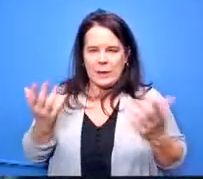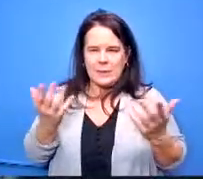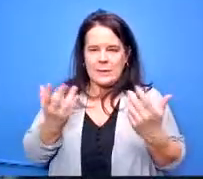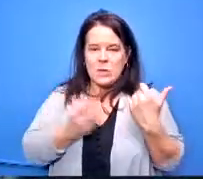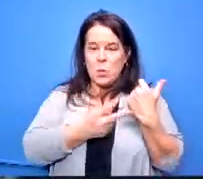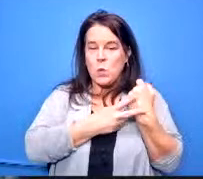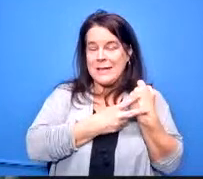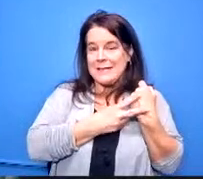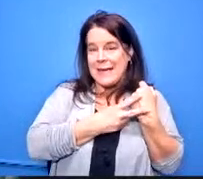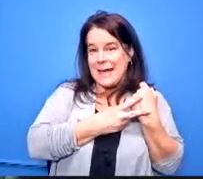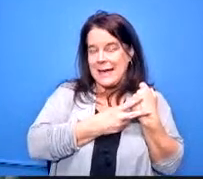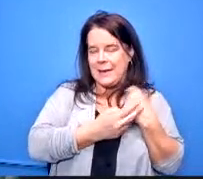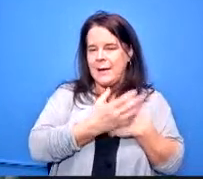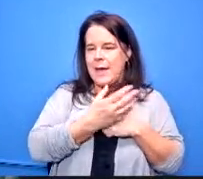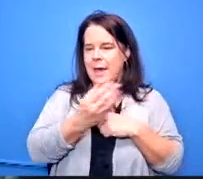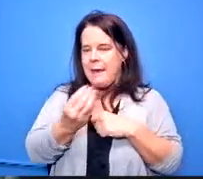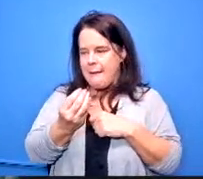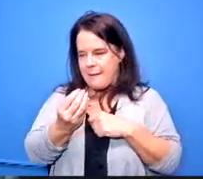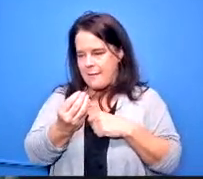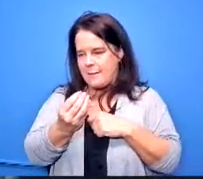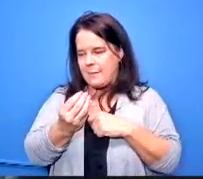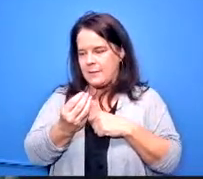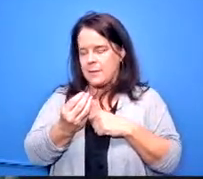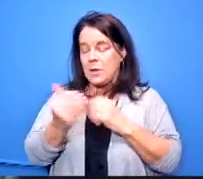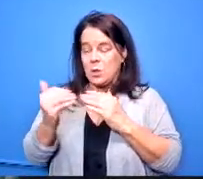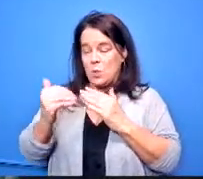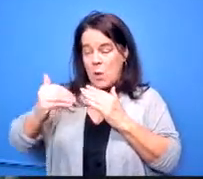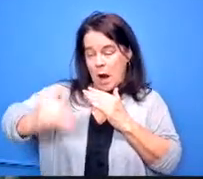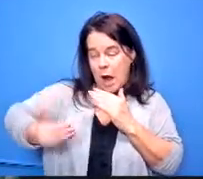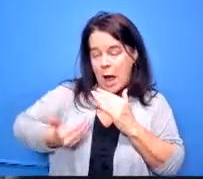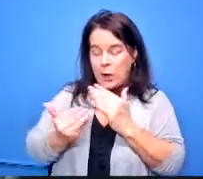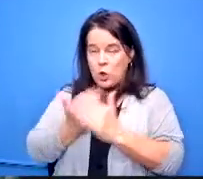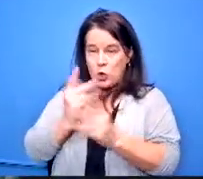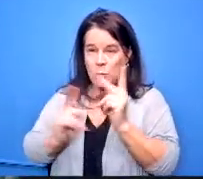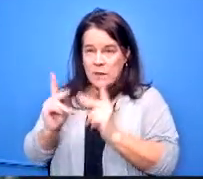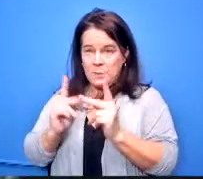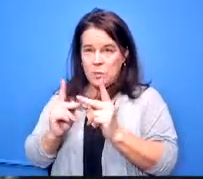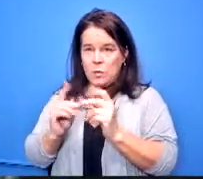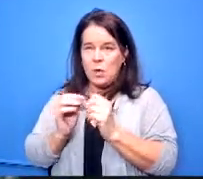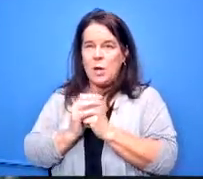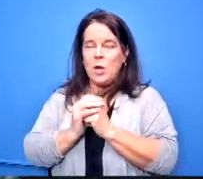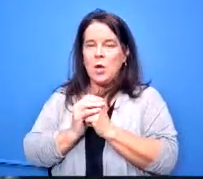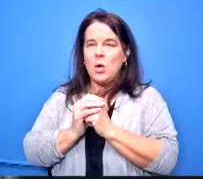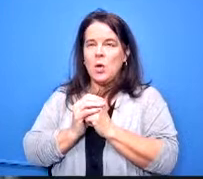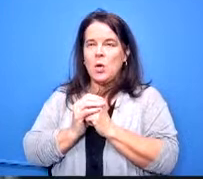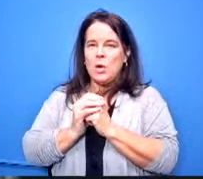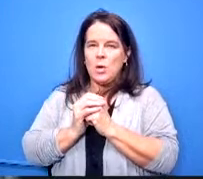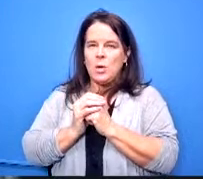then also when we're getting new hires are we you know looking in and i kind of i think this also